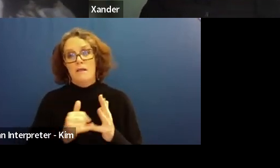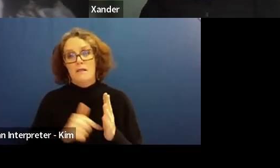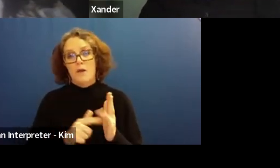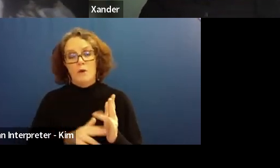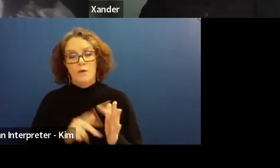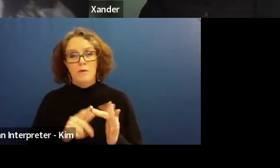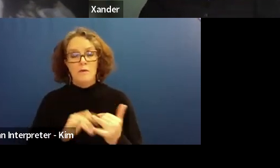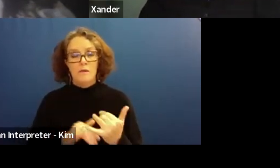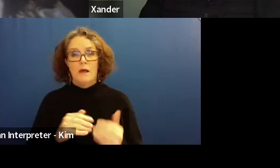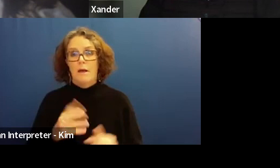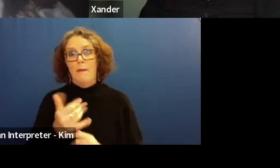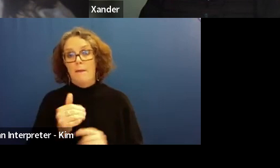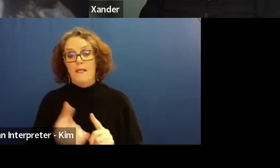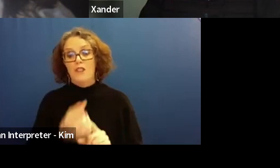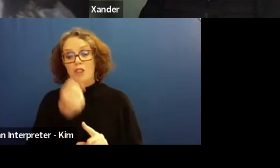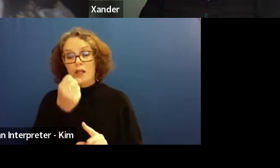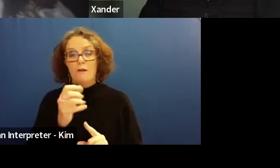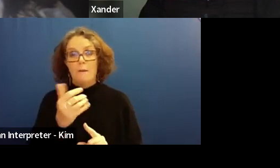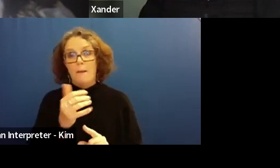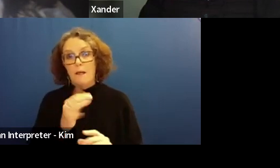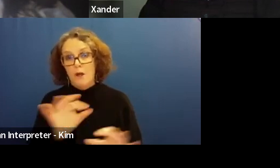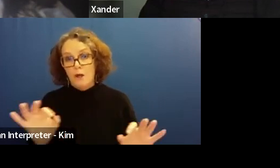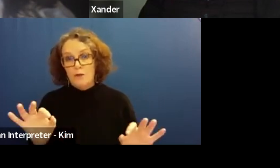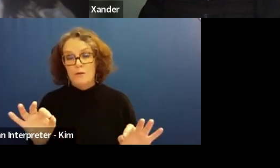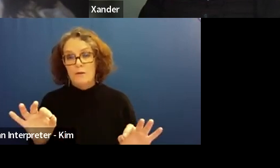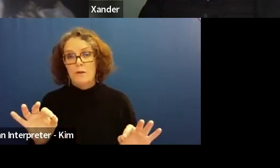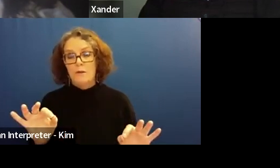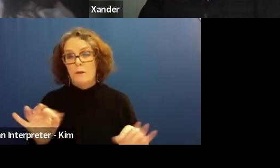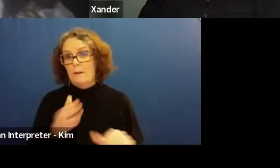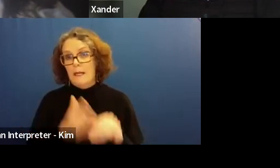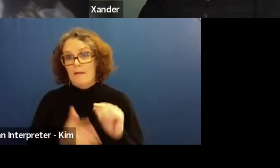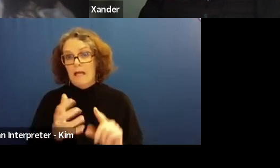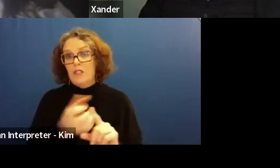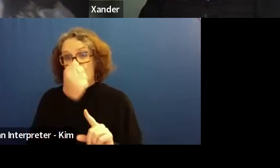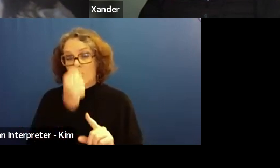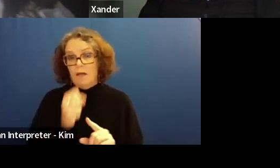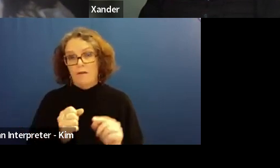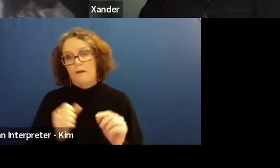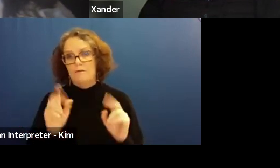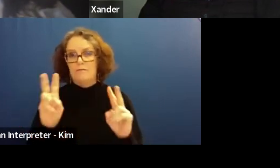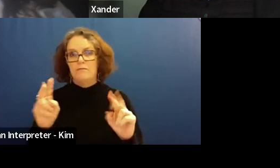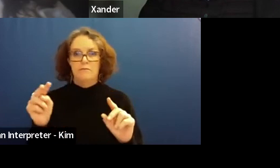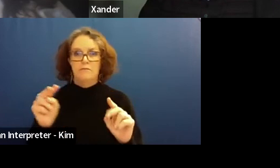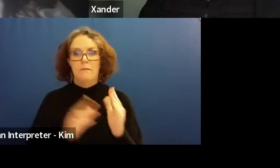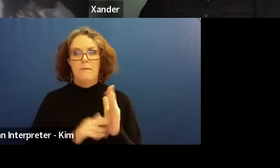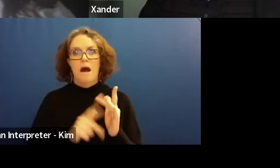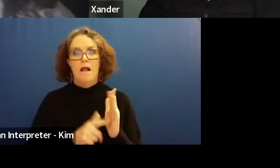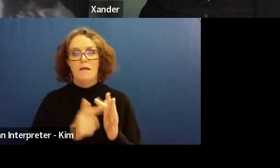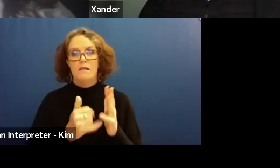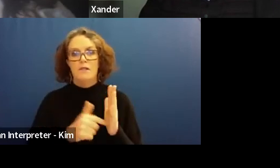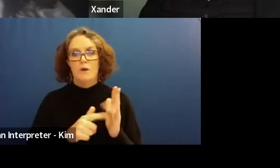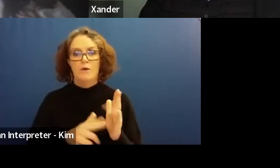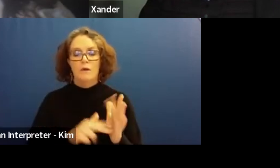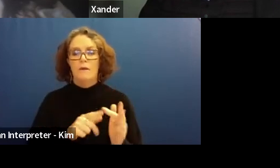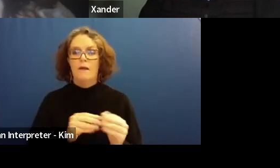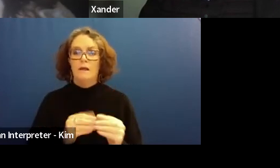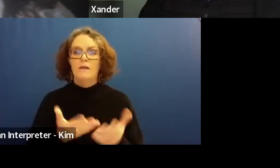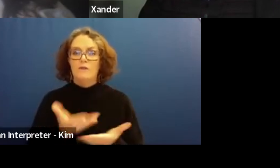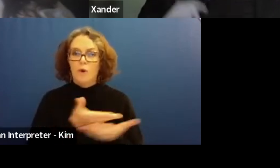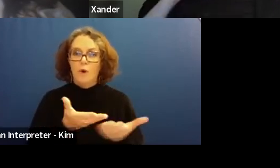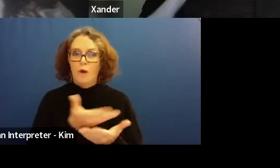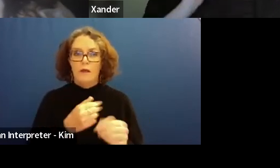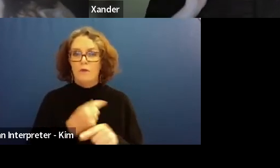And so I suppose it's that constant communication or, or, trial and error of different adjustments as well, is about.